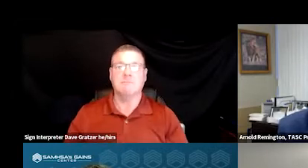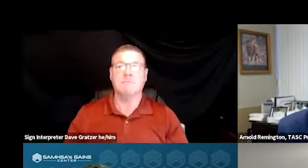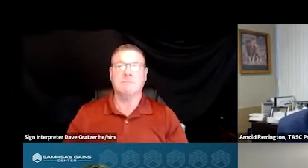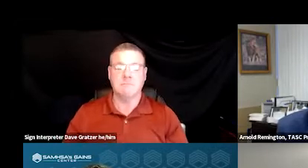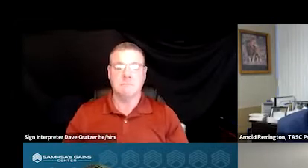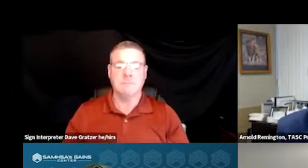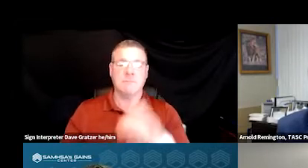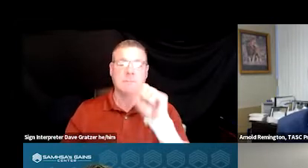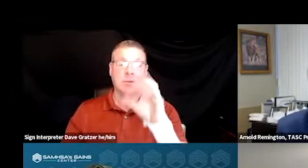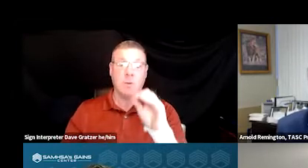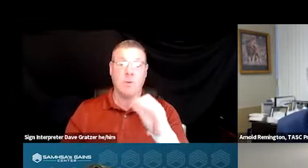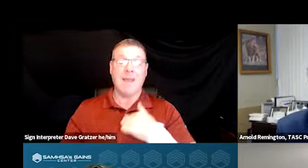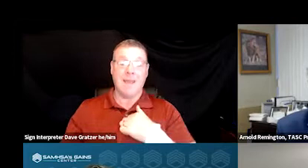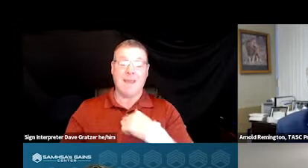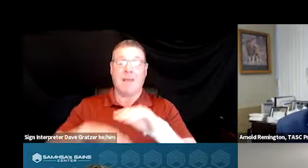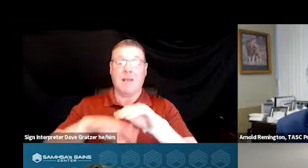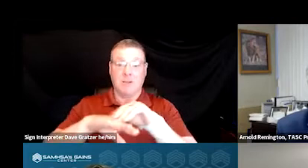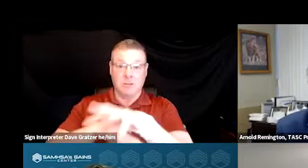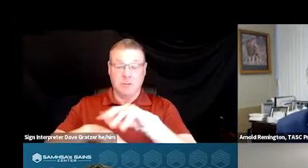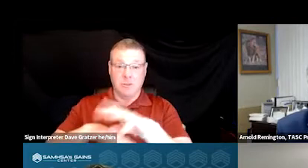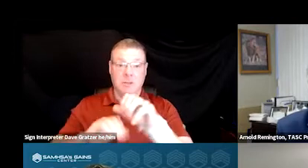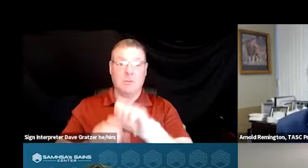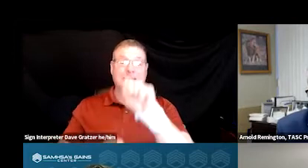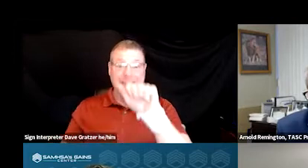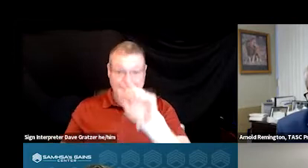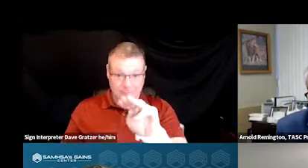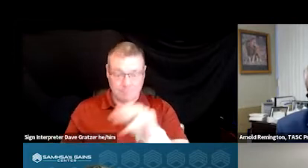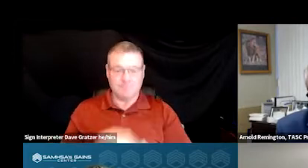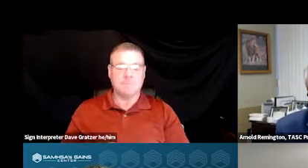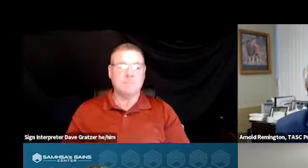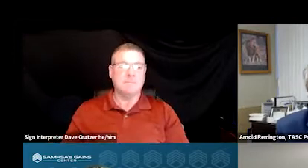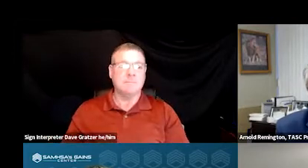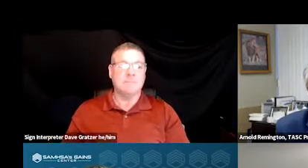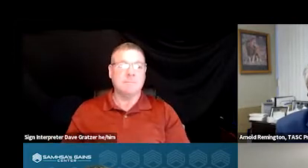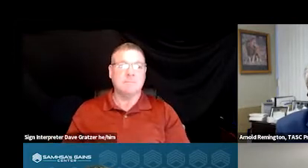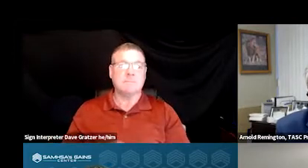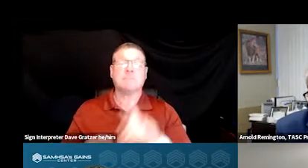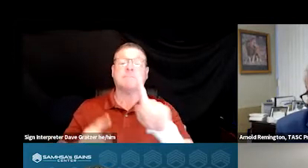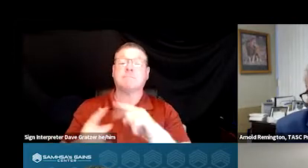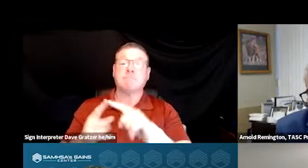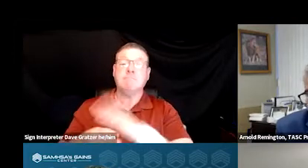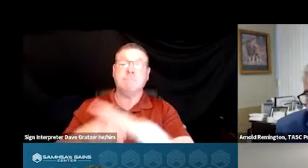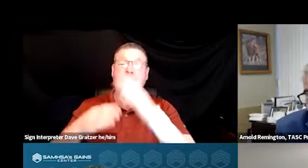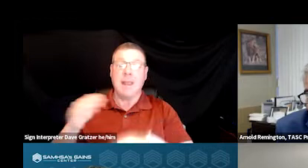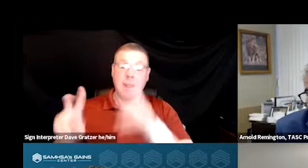So, like I said, I consulted with Sam and then I ended up looking at the Crisis Response Model,